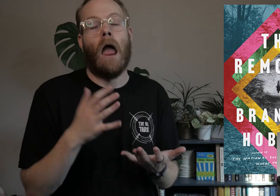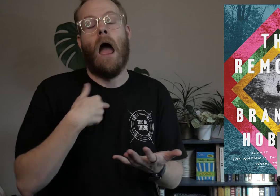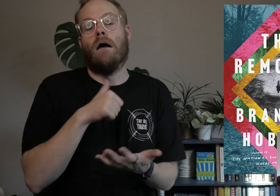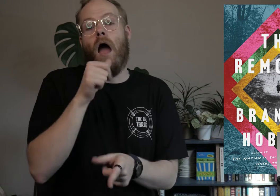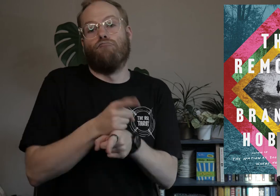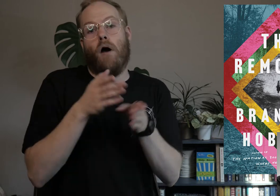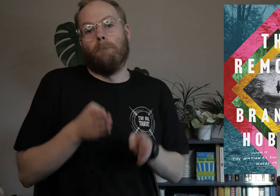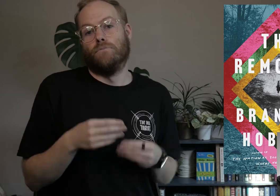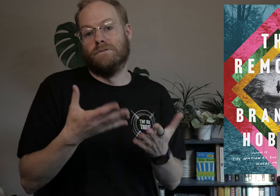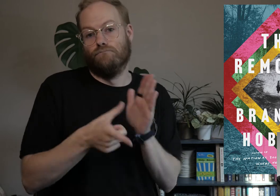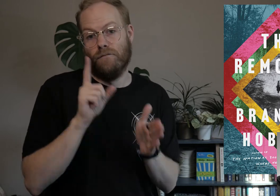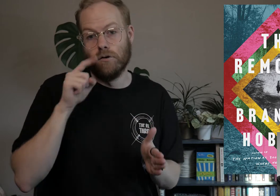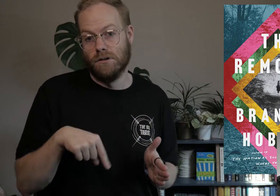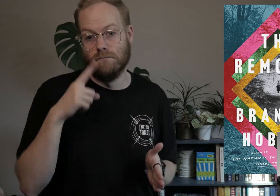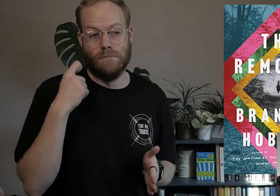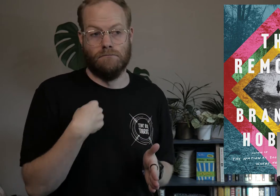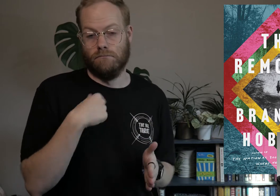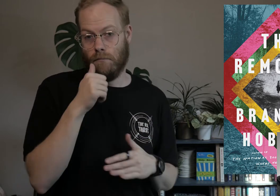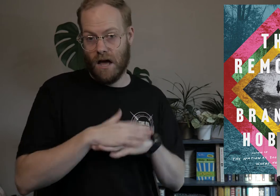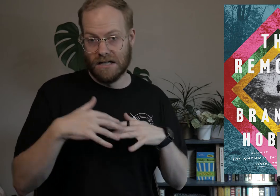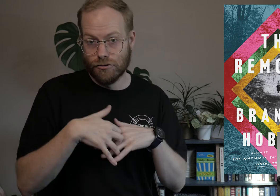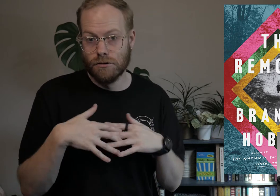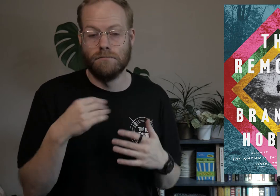I’m certainly not the right person to give a review for this because I’m not indigenous